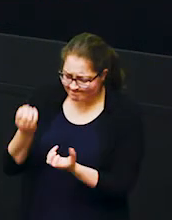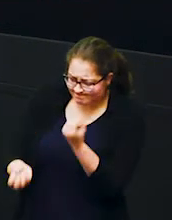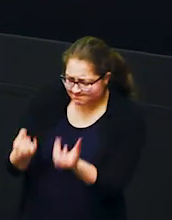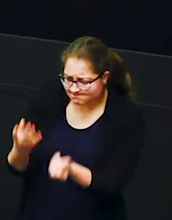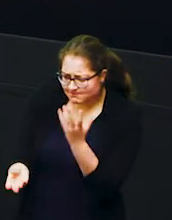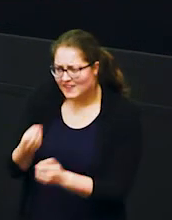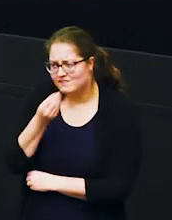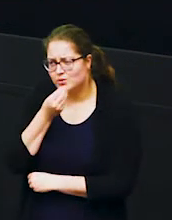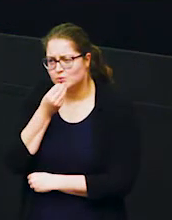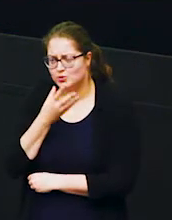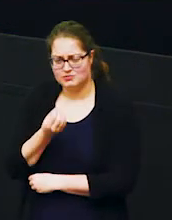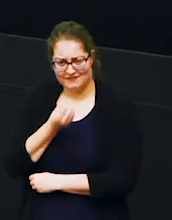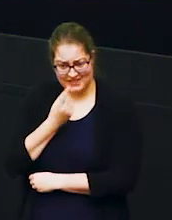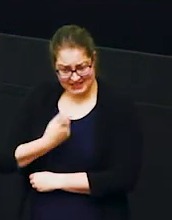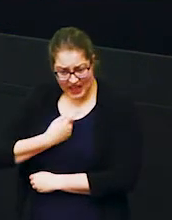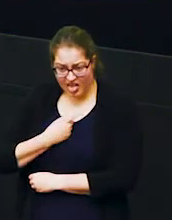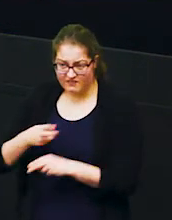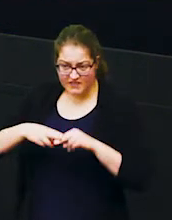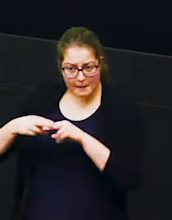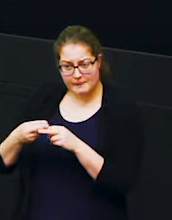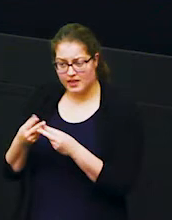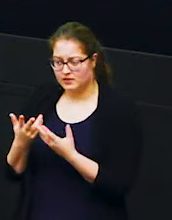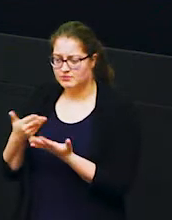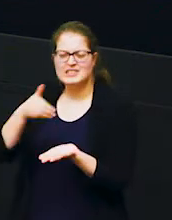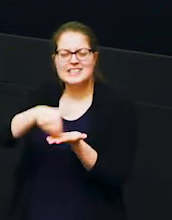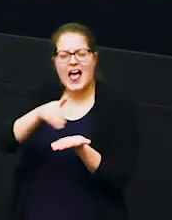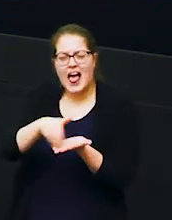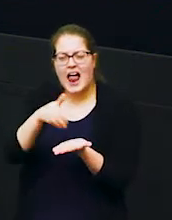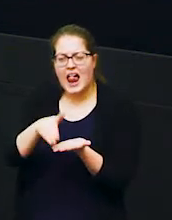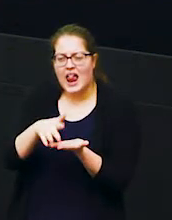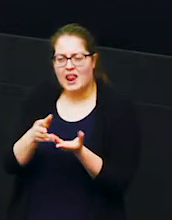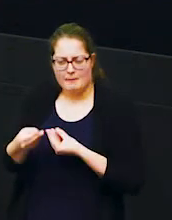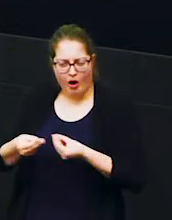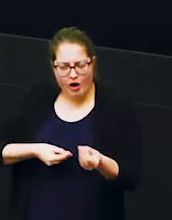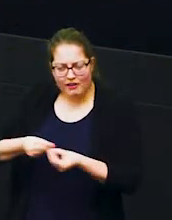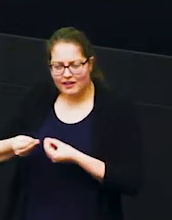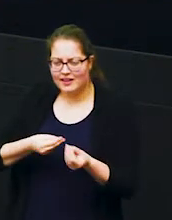to feed themselves and their families and and to sell at the markets to to generate money which